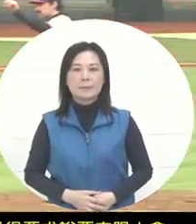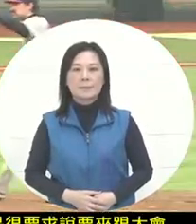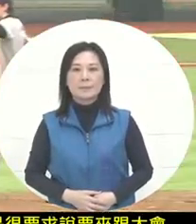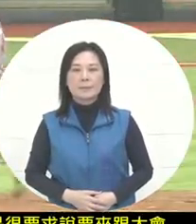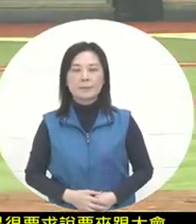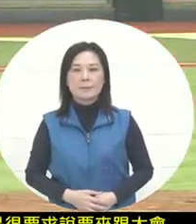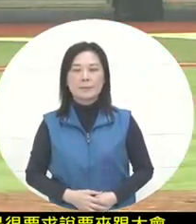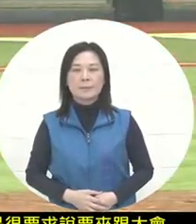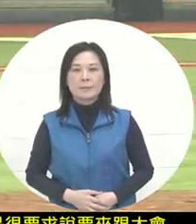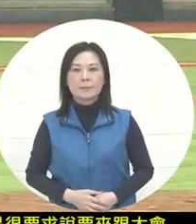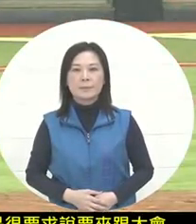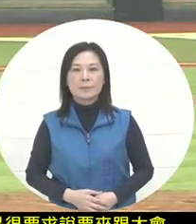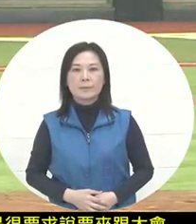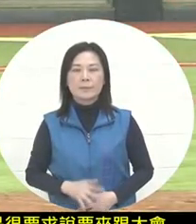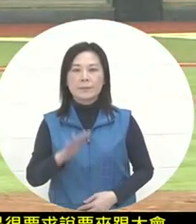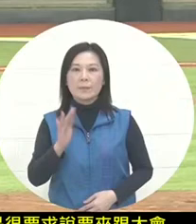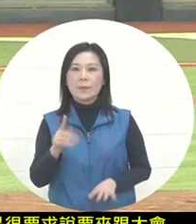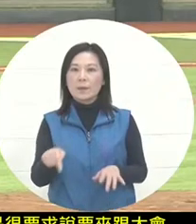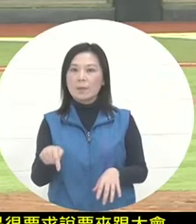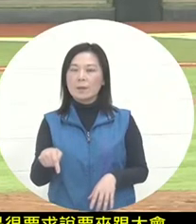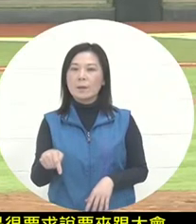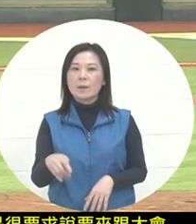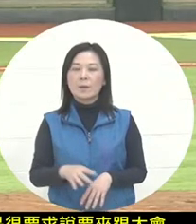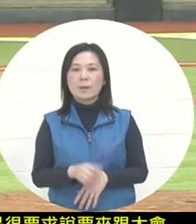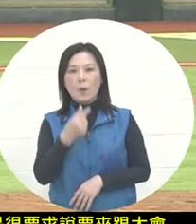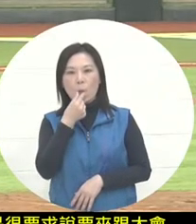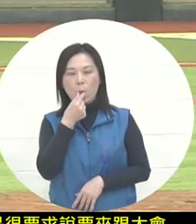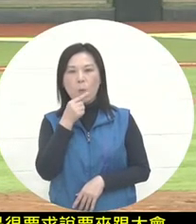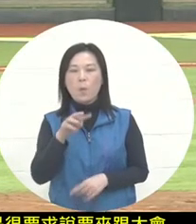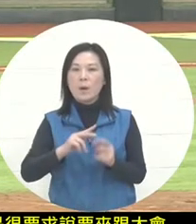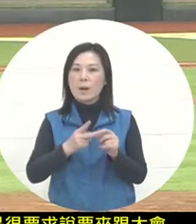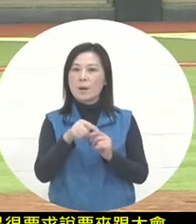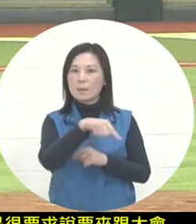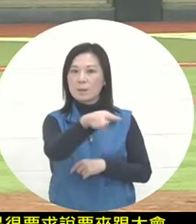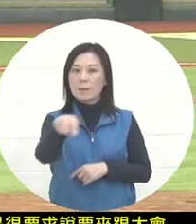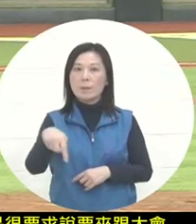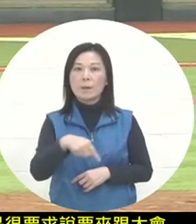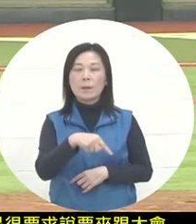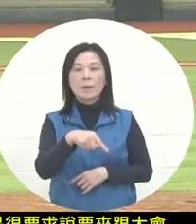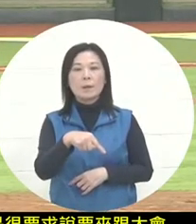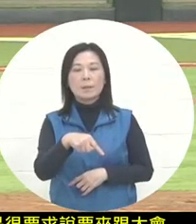However , it seems that the referee and one of the teachers on the field,